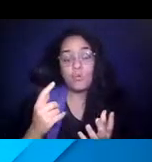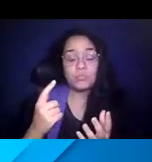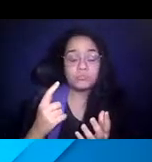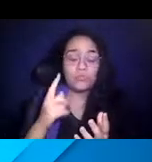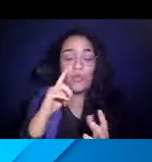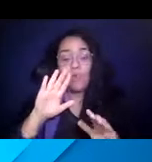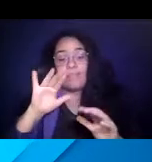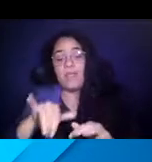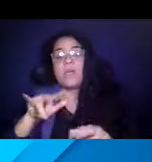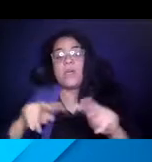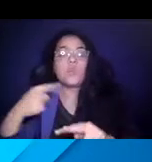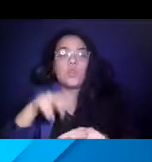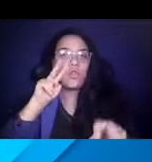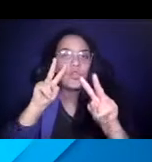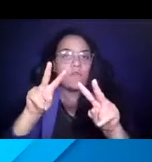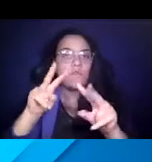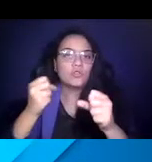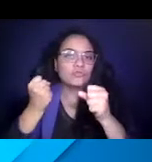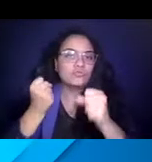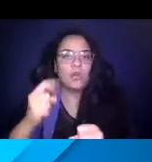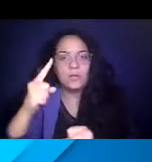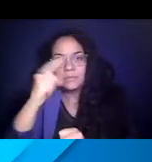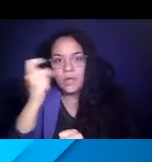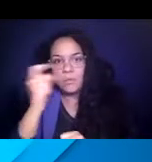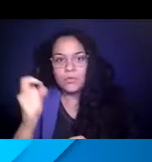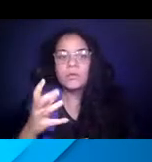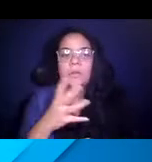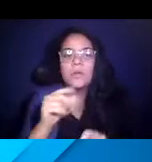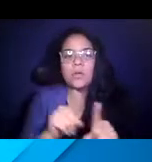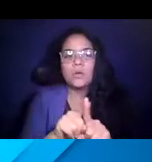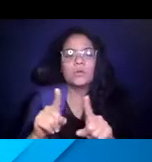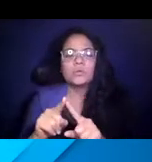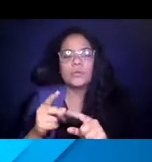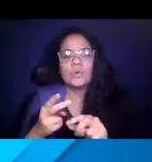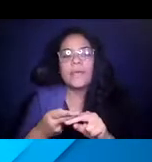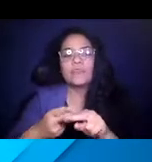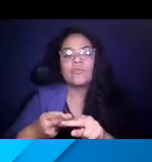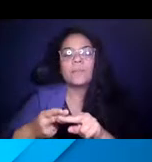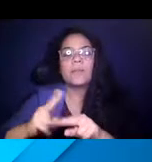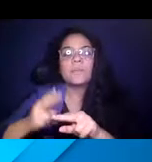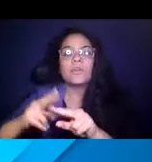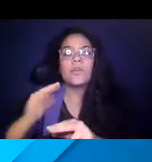to a strong summer, and incrementally building our 14:57:29 ridership back.